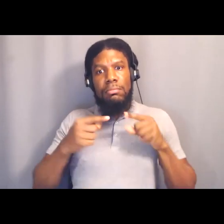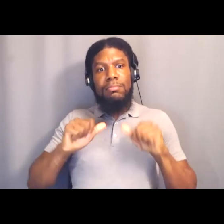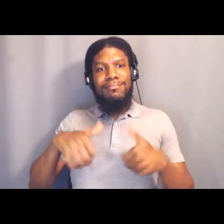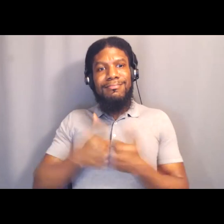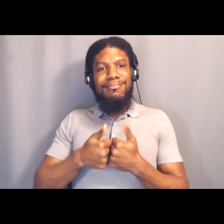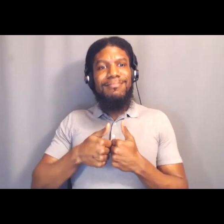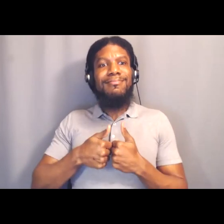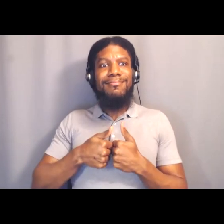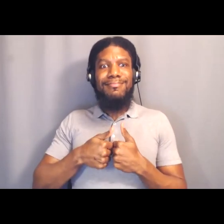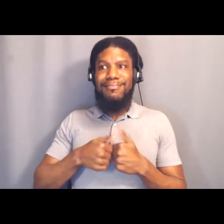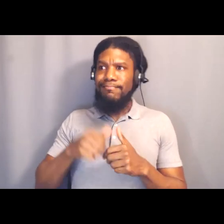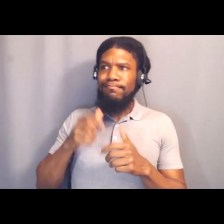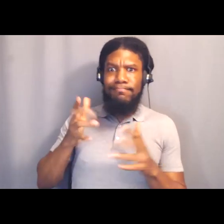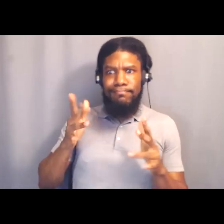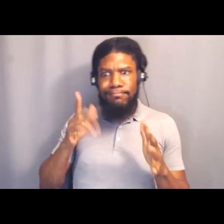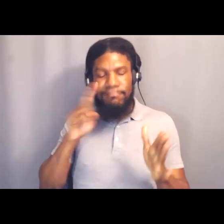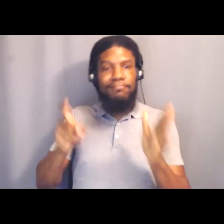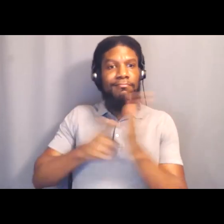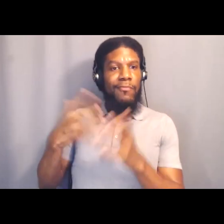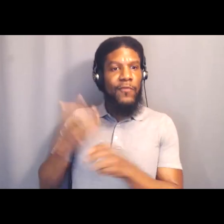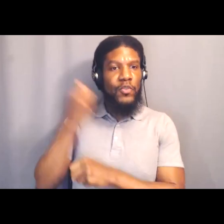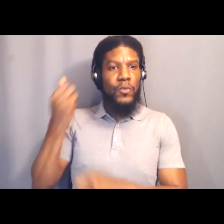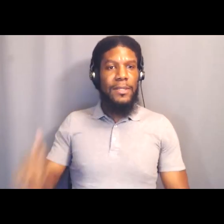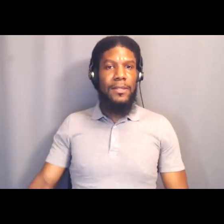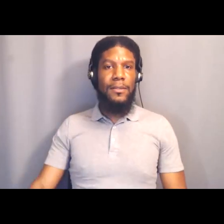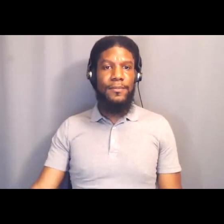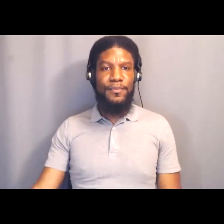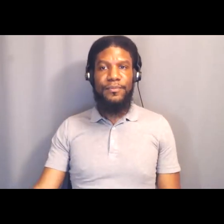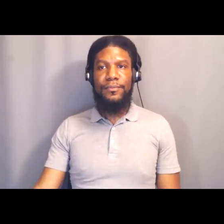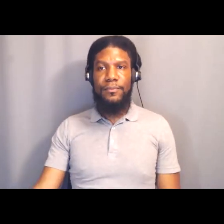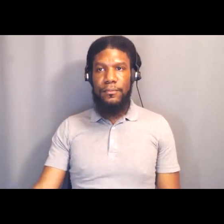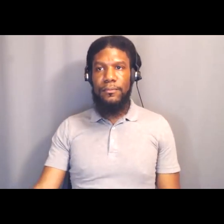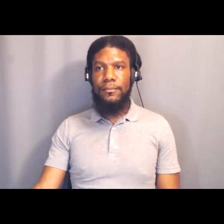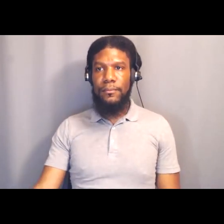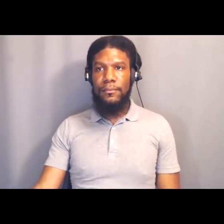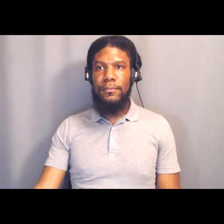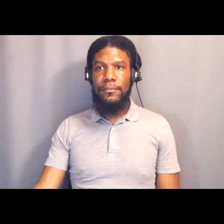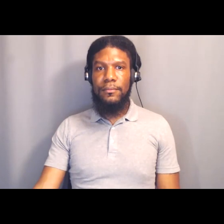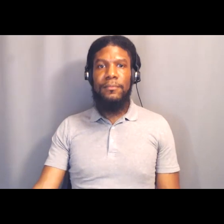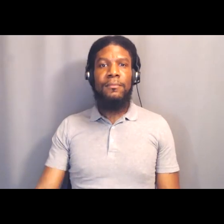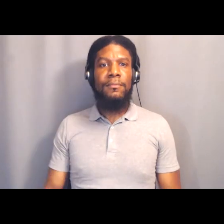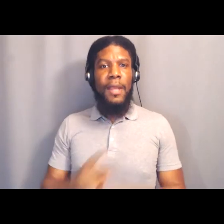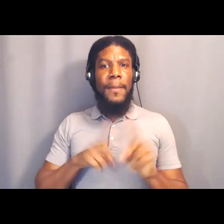But, what I'm realizing, and I did steal time I should have put that on my victories.